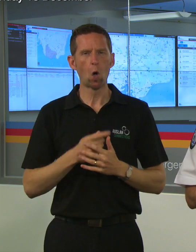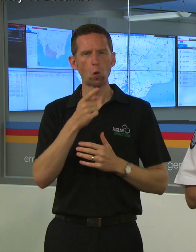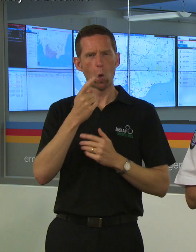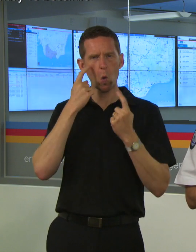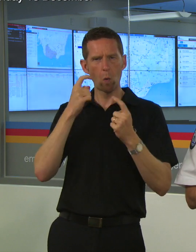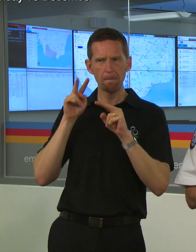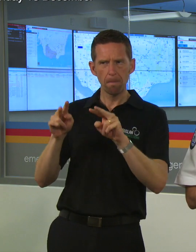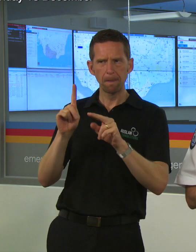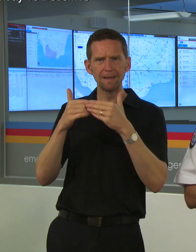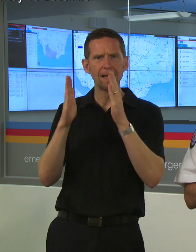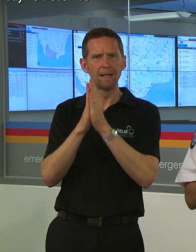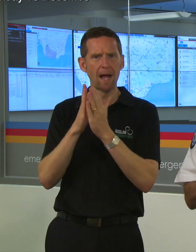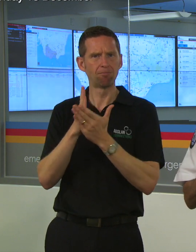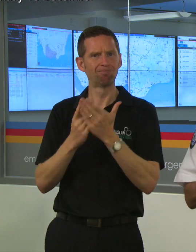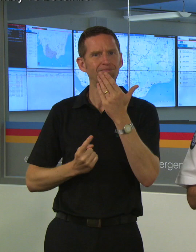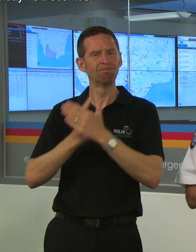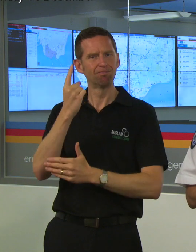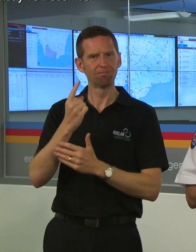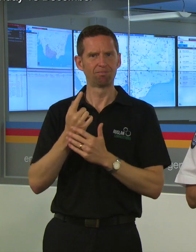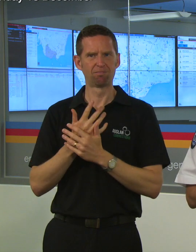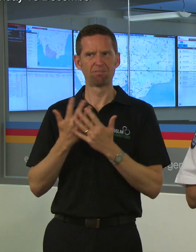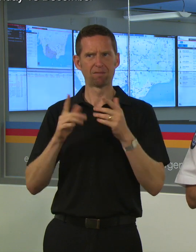Sunday really does bring with really quite a dynamic day.